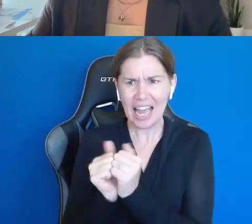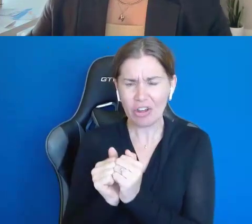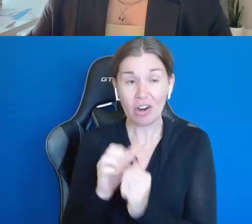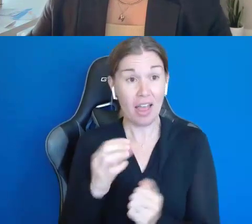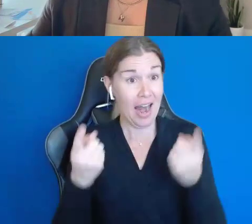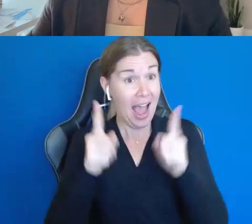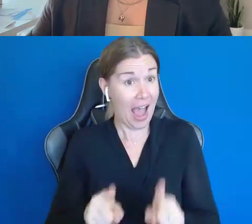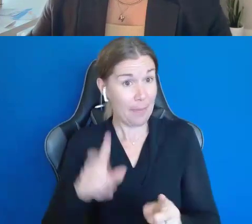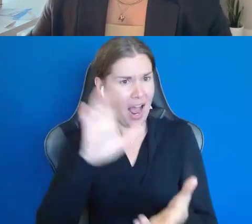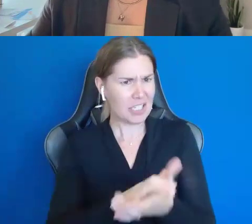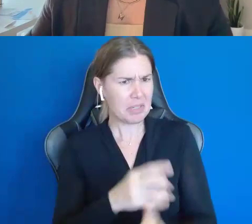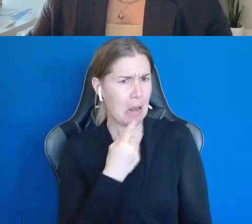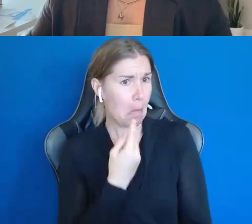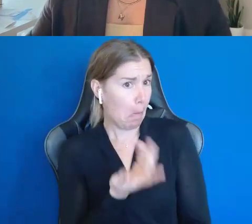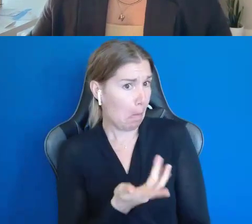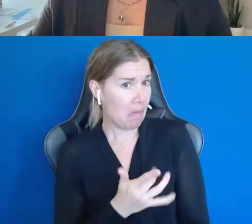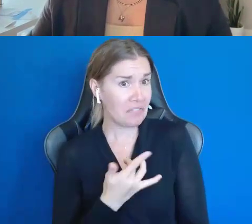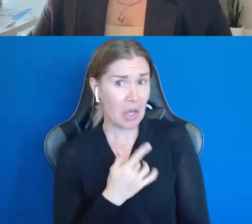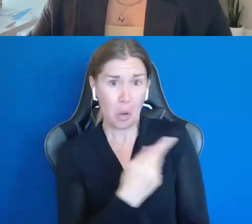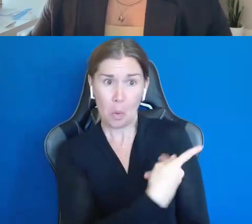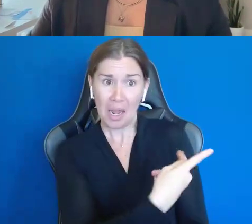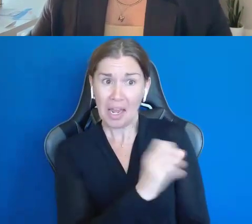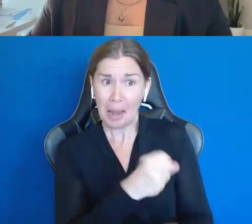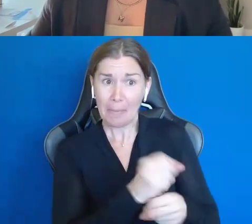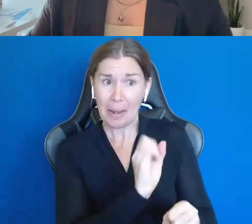this into a business for Shawn." And we started strategizing about a name.